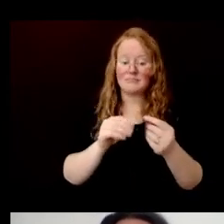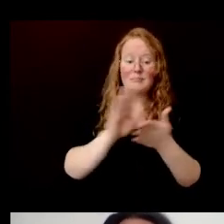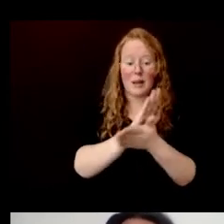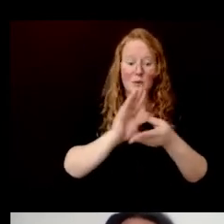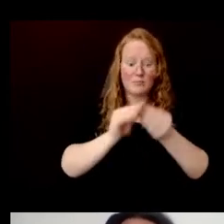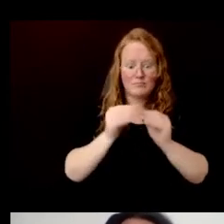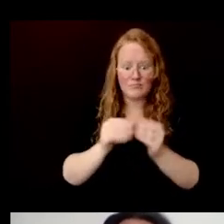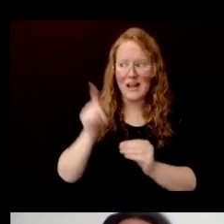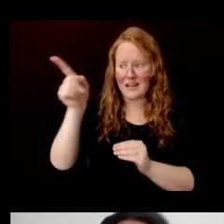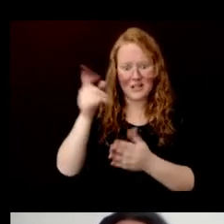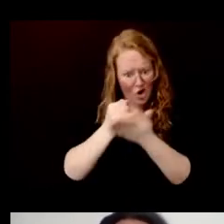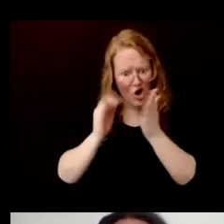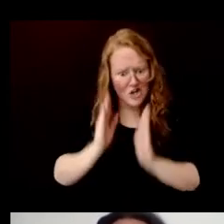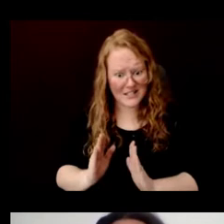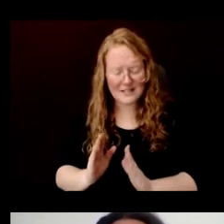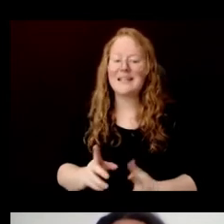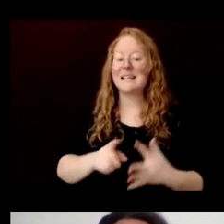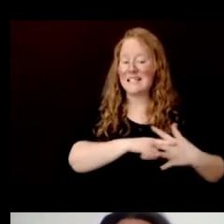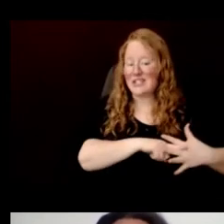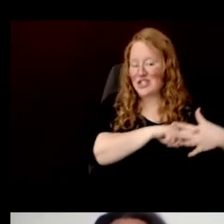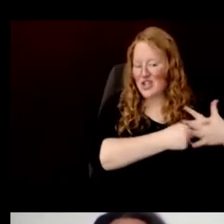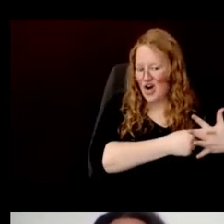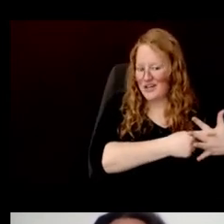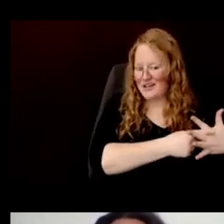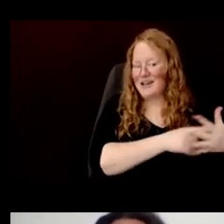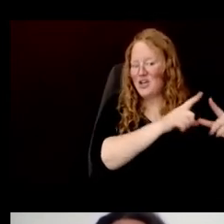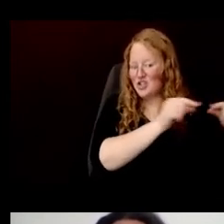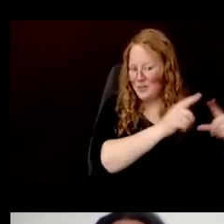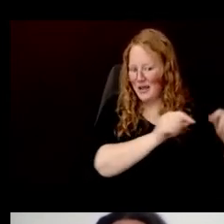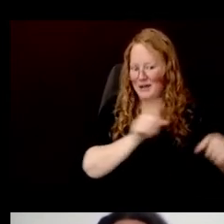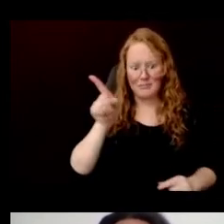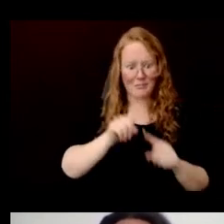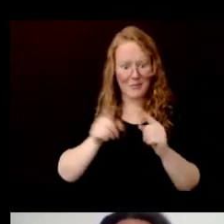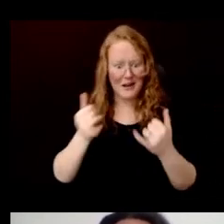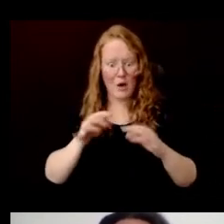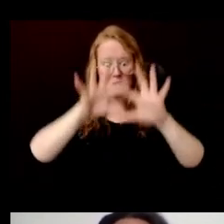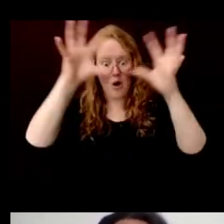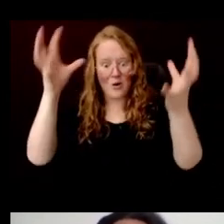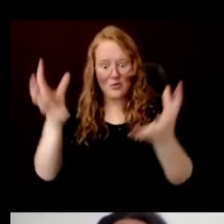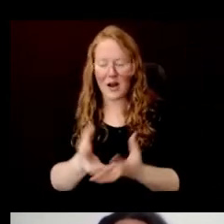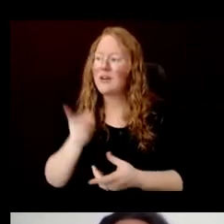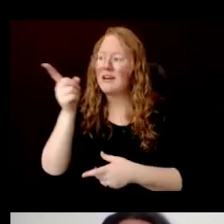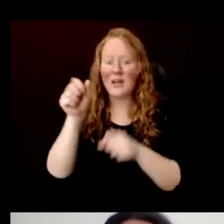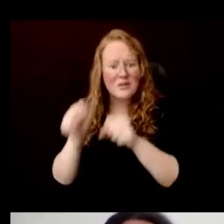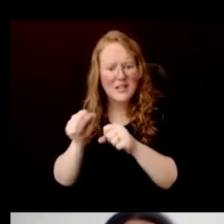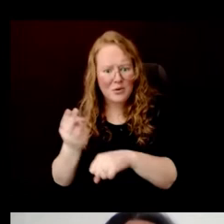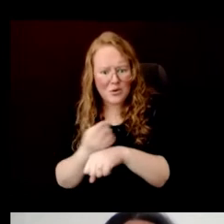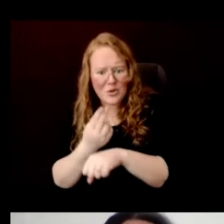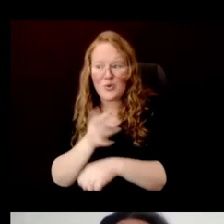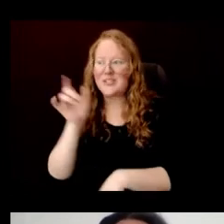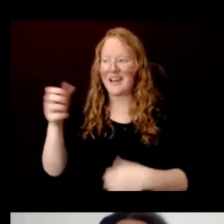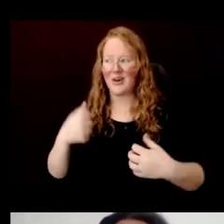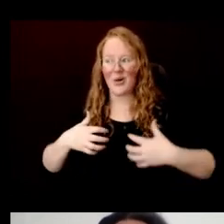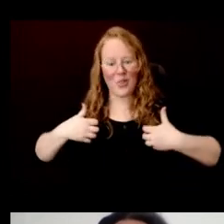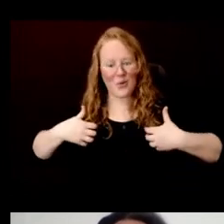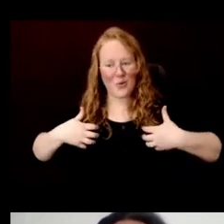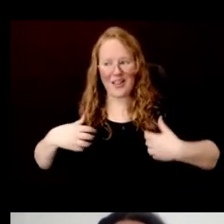He was able to tailor the dó paper for folding exquisite origami like this gorilla and this shark.